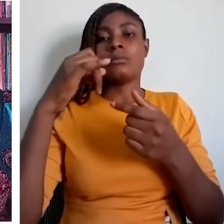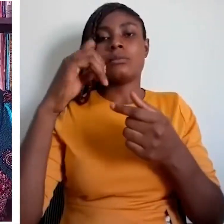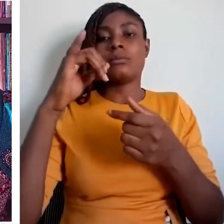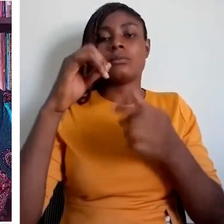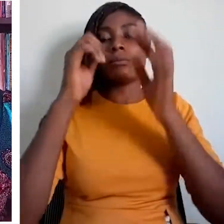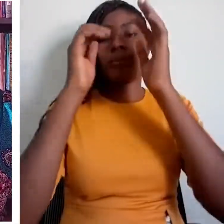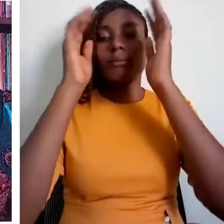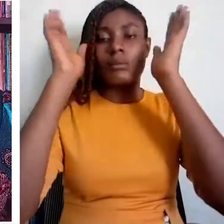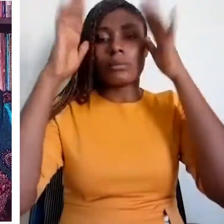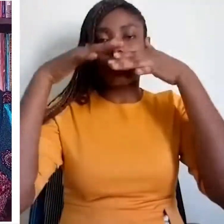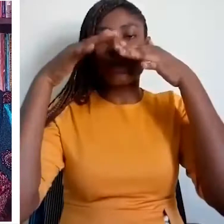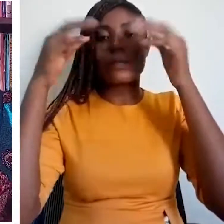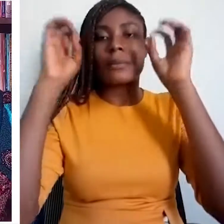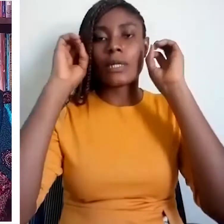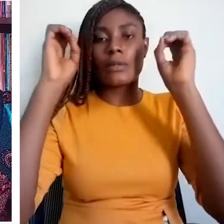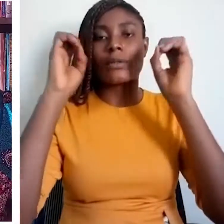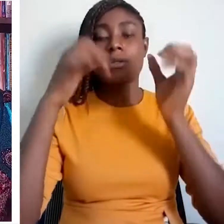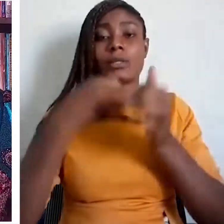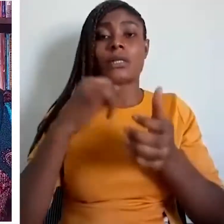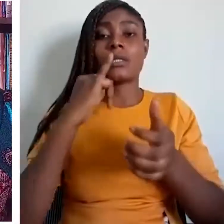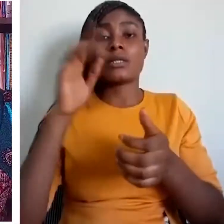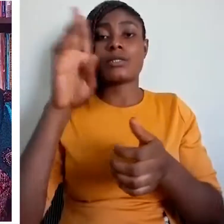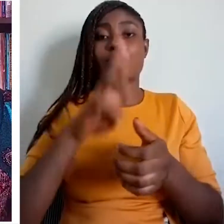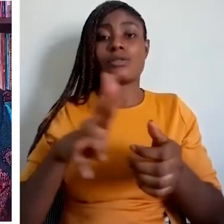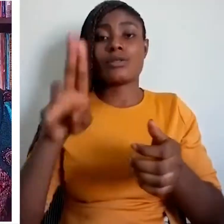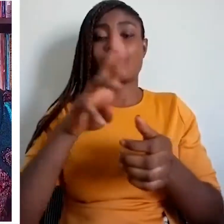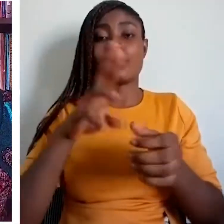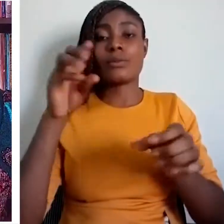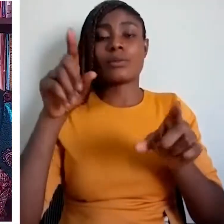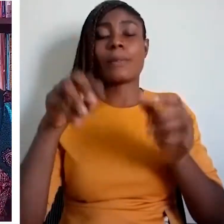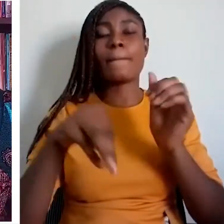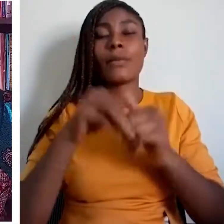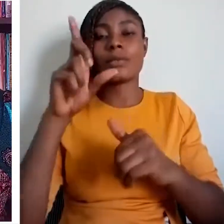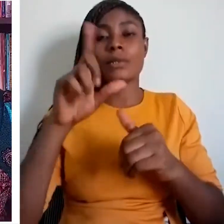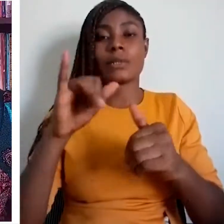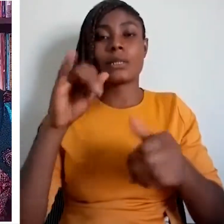The African Charter on Human and Peoples’ Rights in Article 2 says: